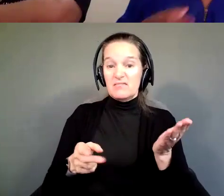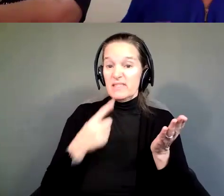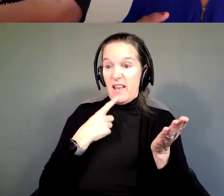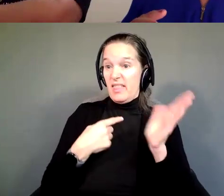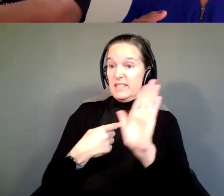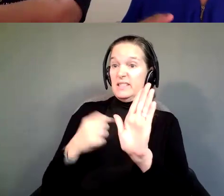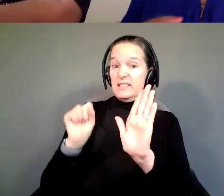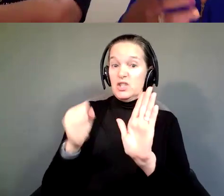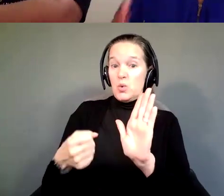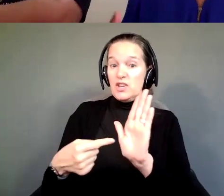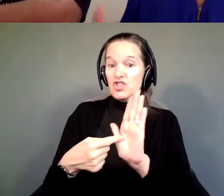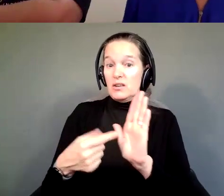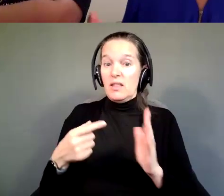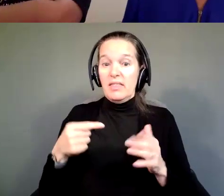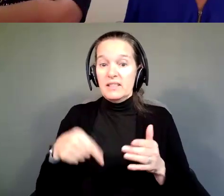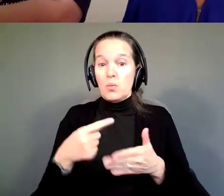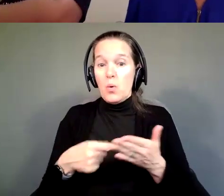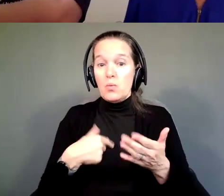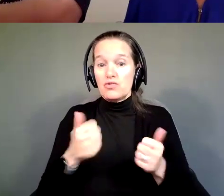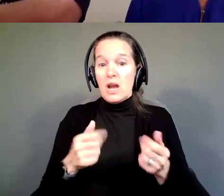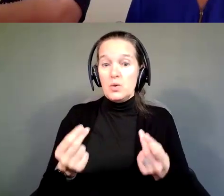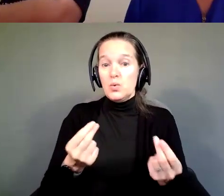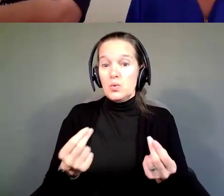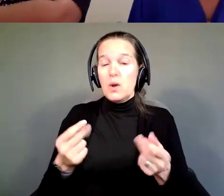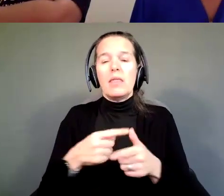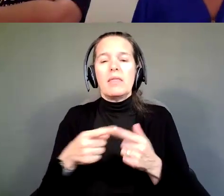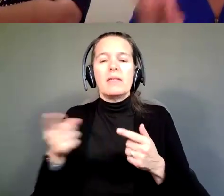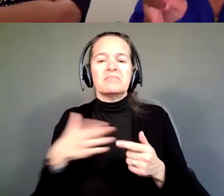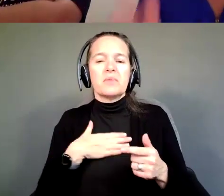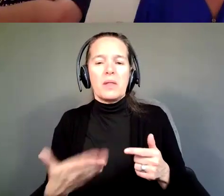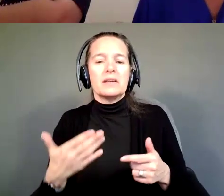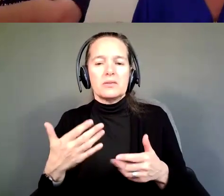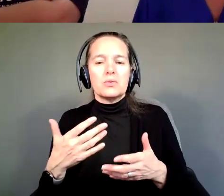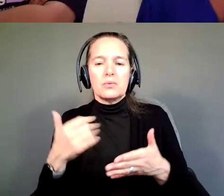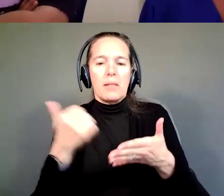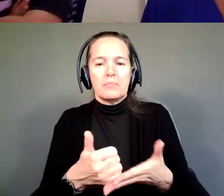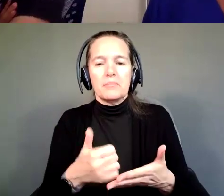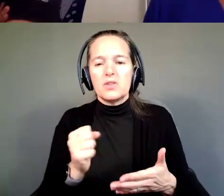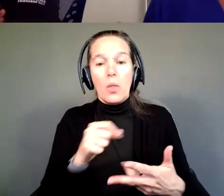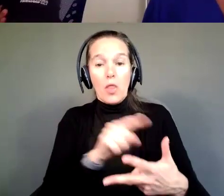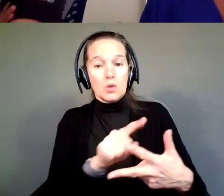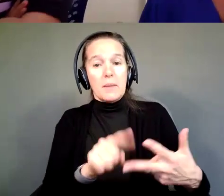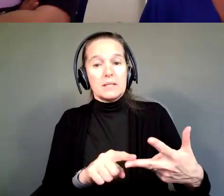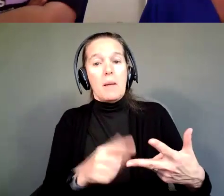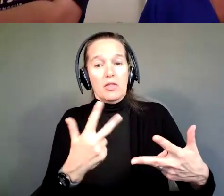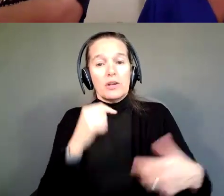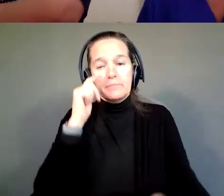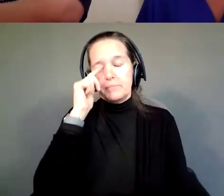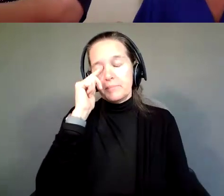trying to do, people are willing to really work with you and help you. But those would be my top three. Perfect. Thank you.